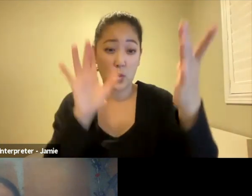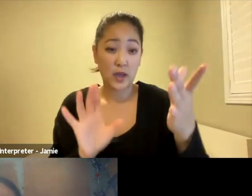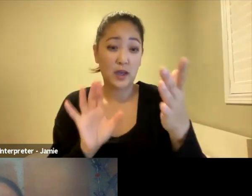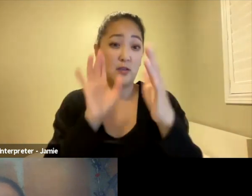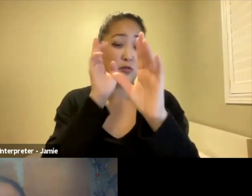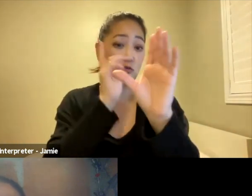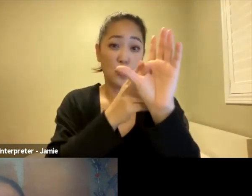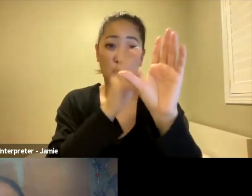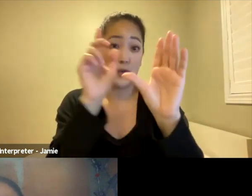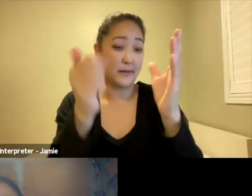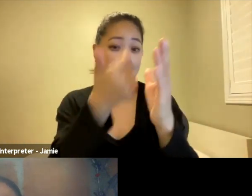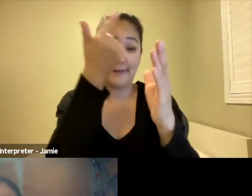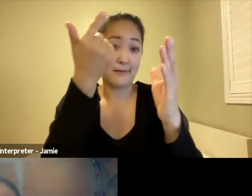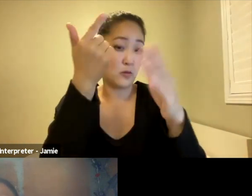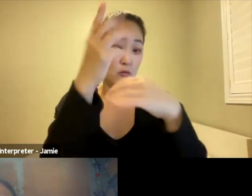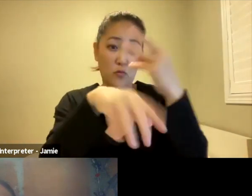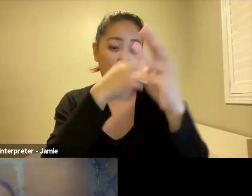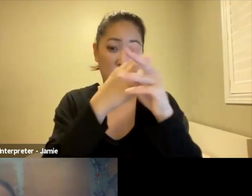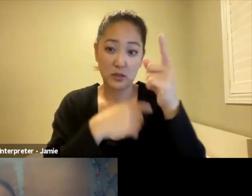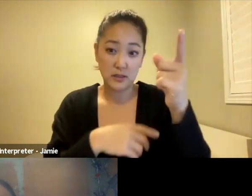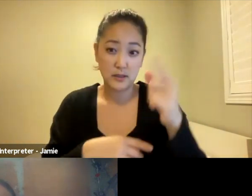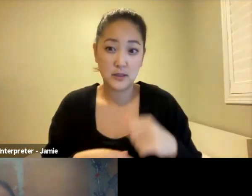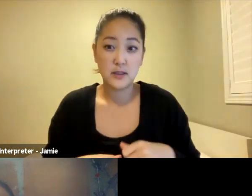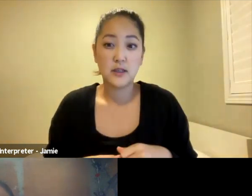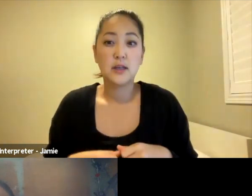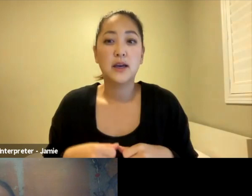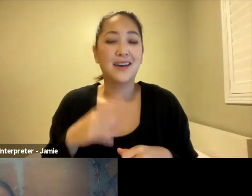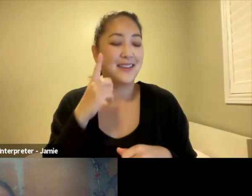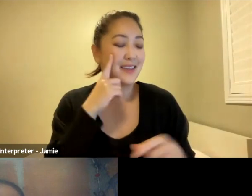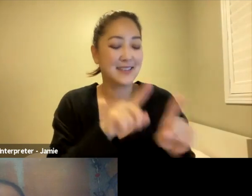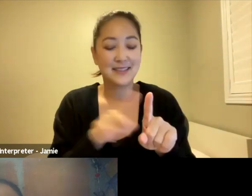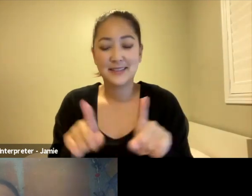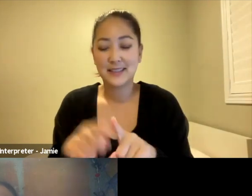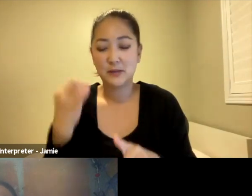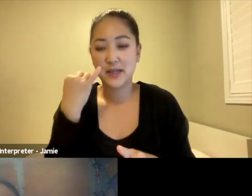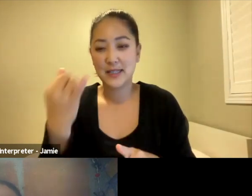I was thinking also when you fall asleep, maybe sometimes you can feel this